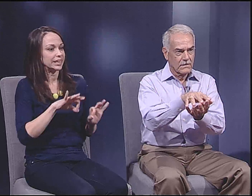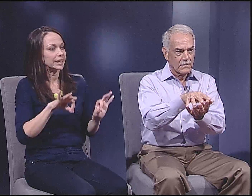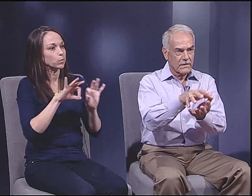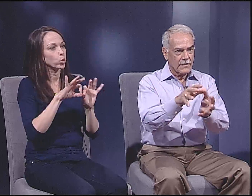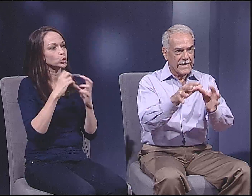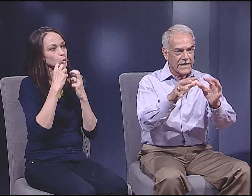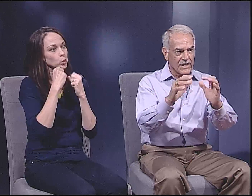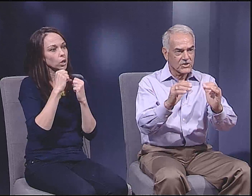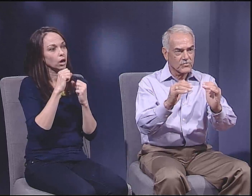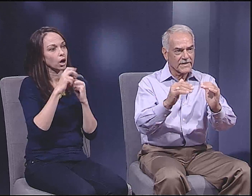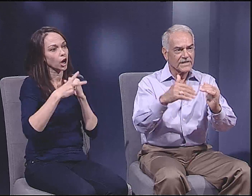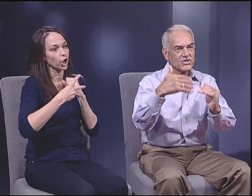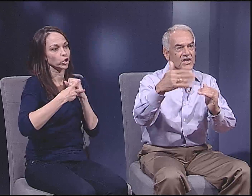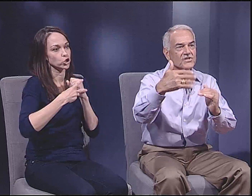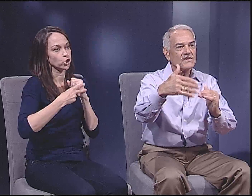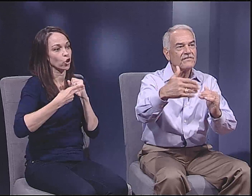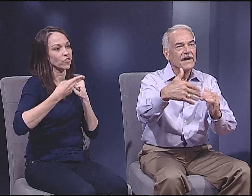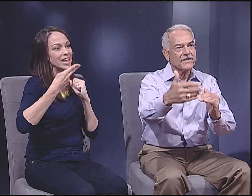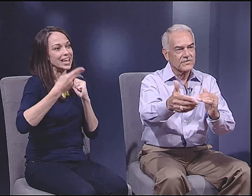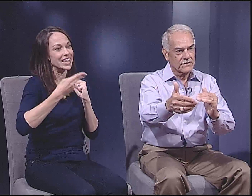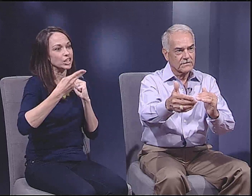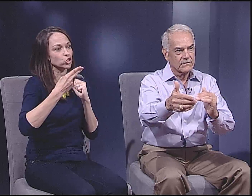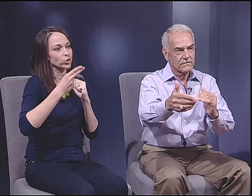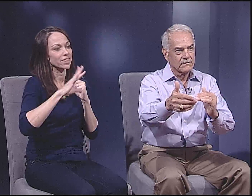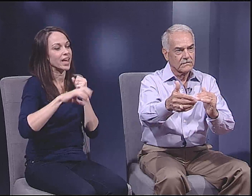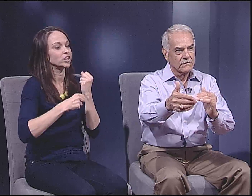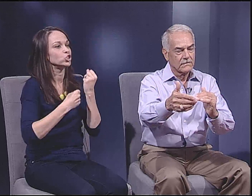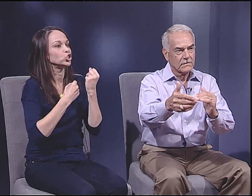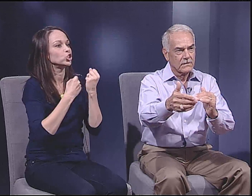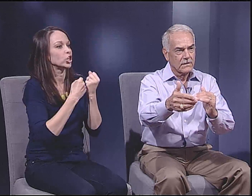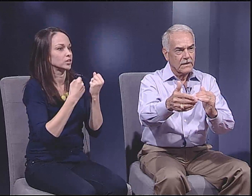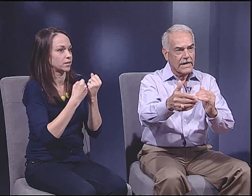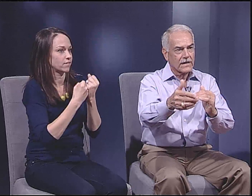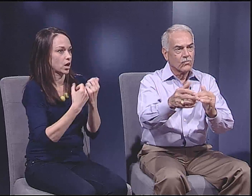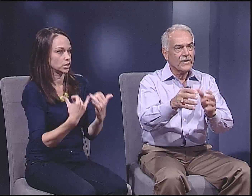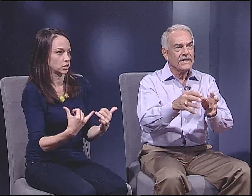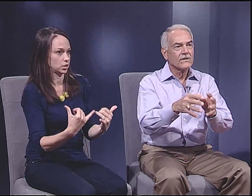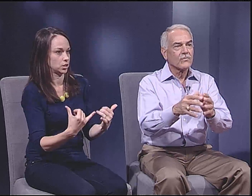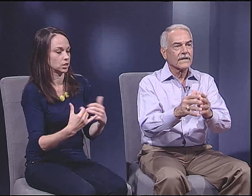in conserving a history that justifies it.